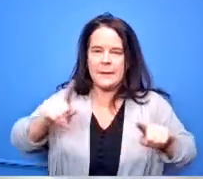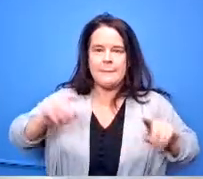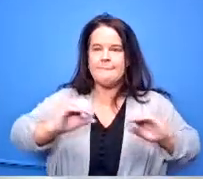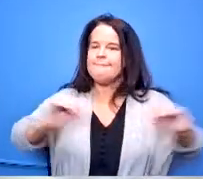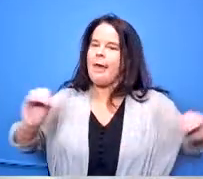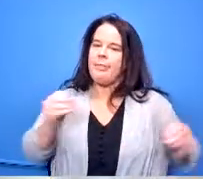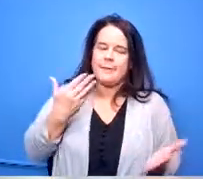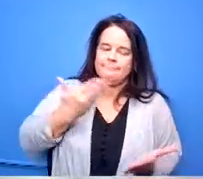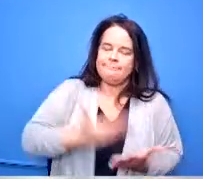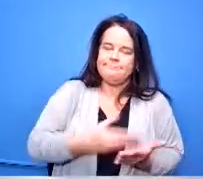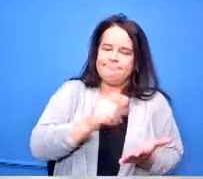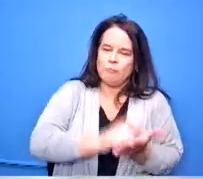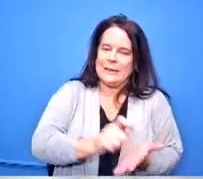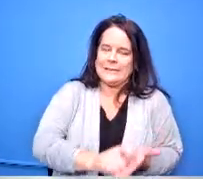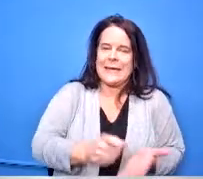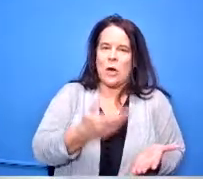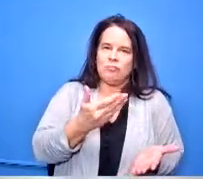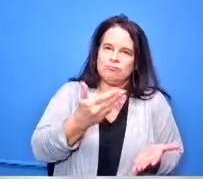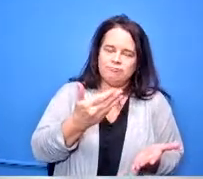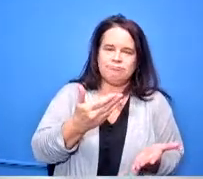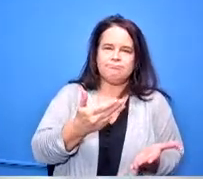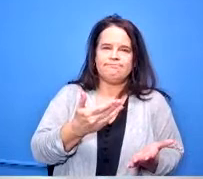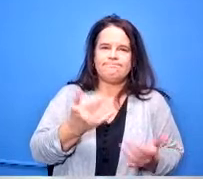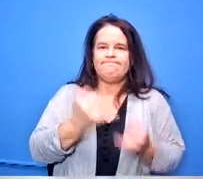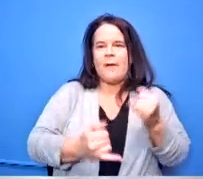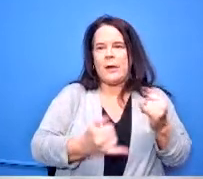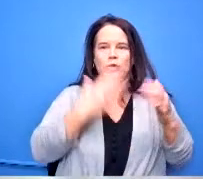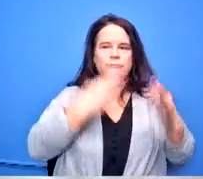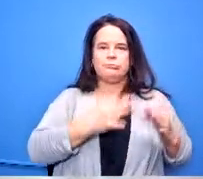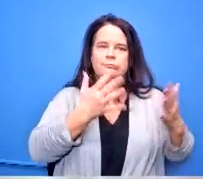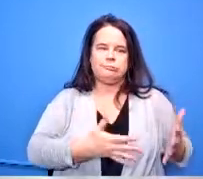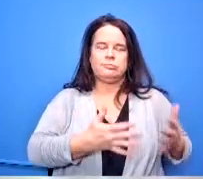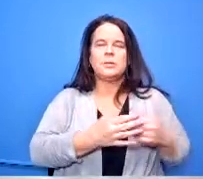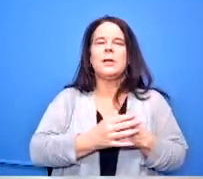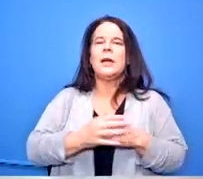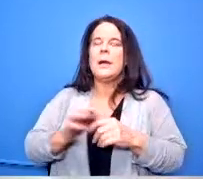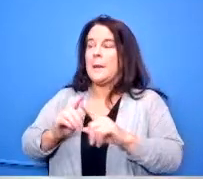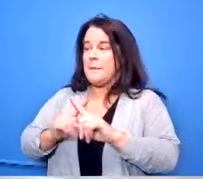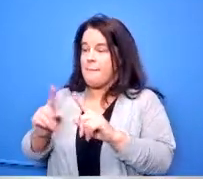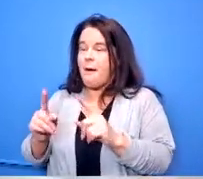and hopefully by the time that we recruit enough students we will be able to say that to them that